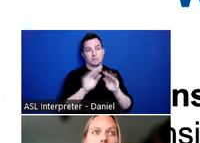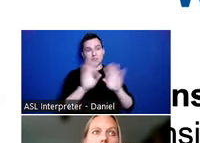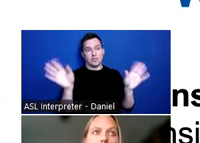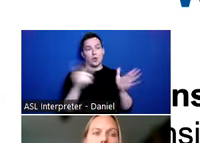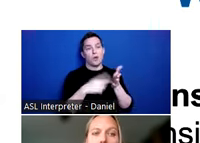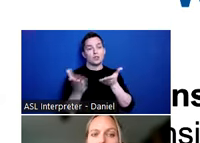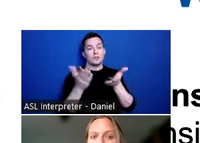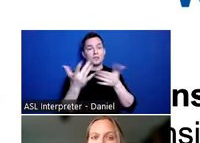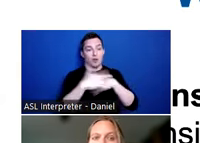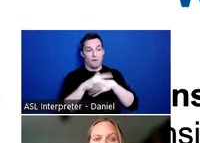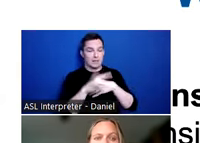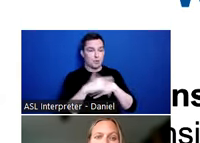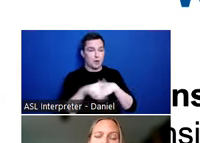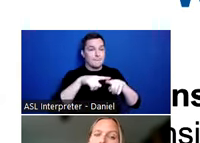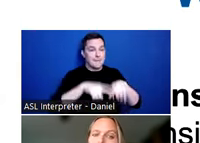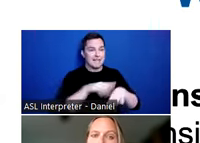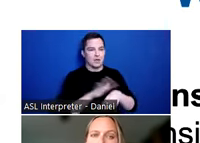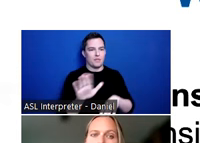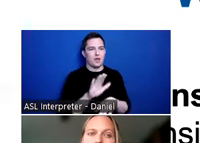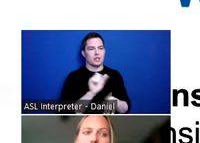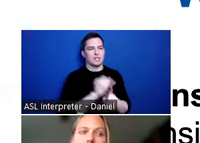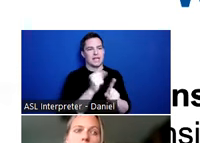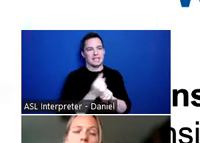be available based on what their current state of homelessness is.